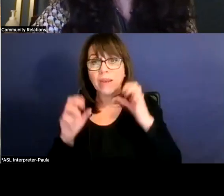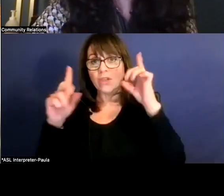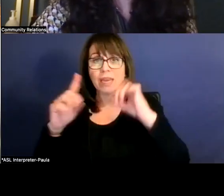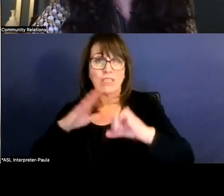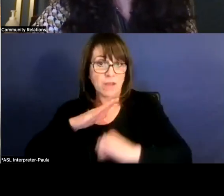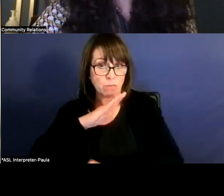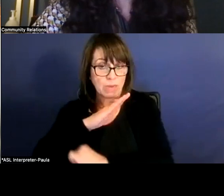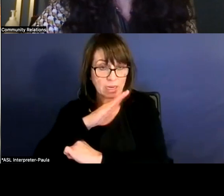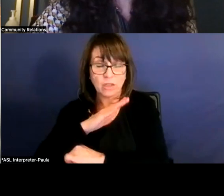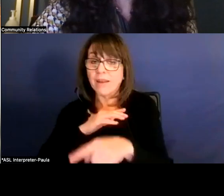They do amazing work there.